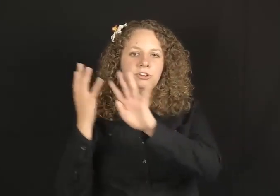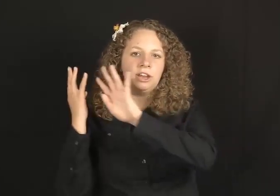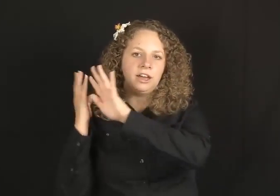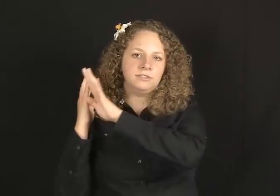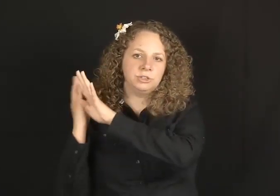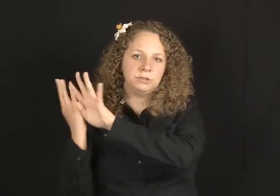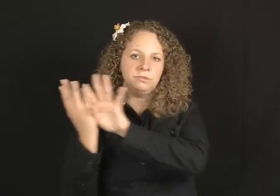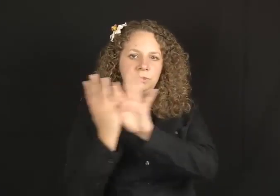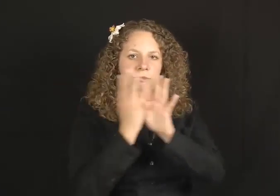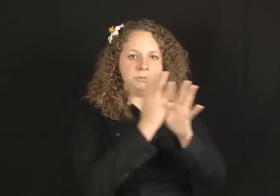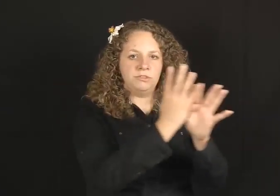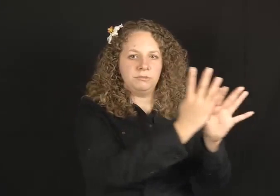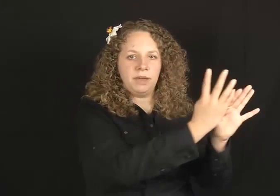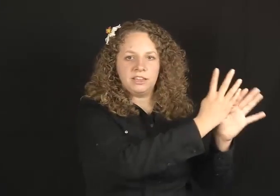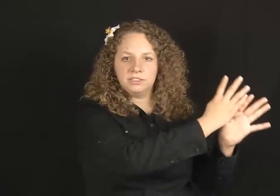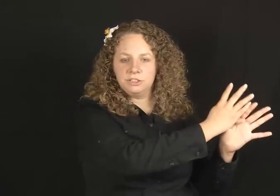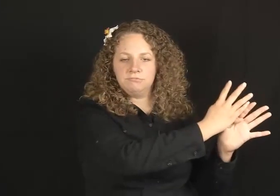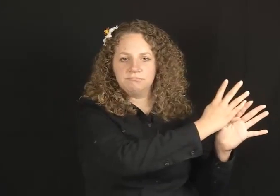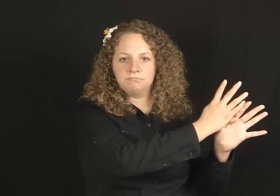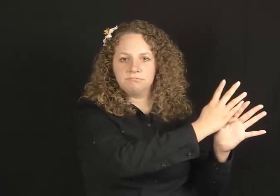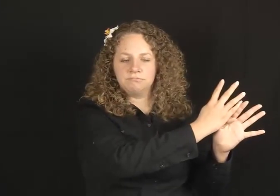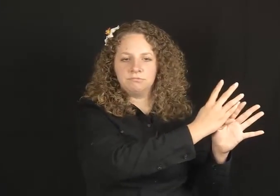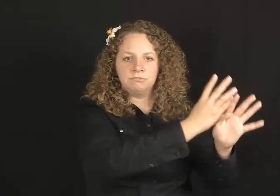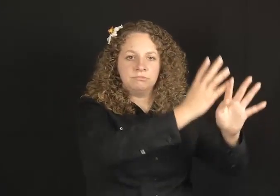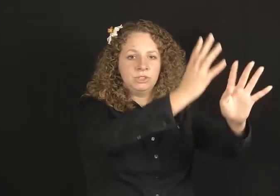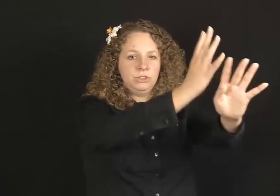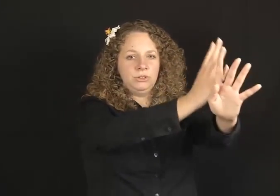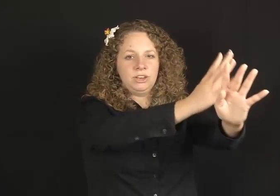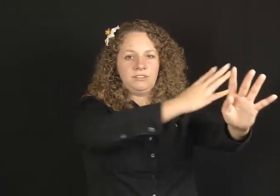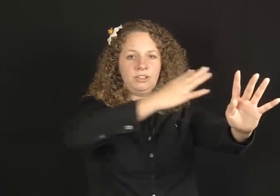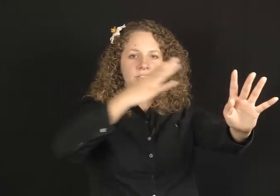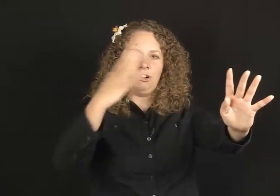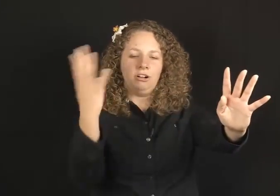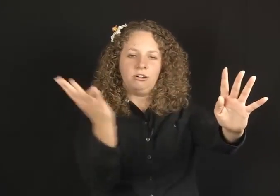You could have a stream of people moving past (from right to left), you could have a long